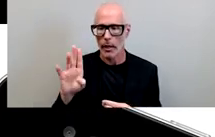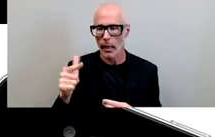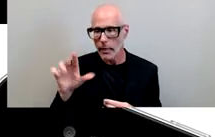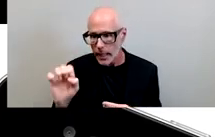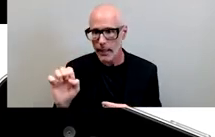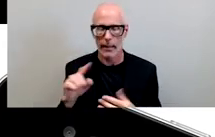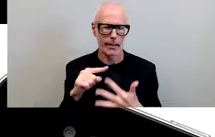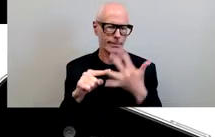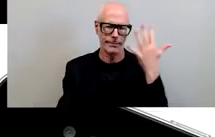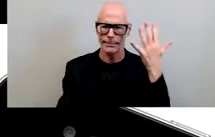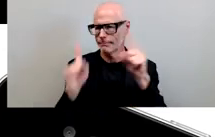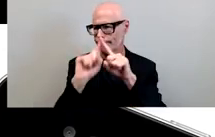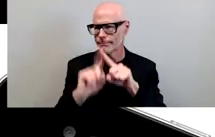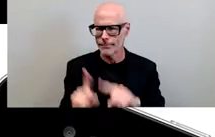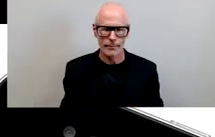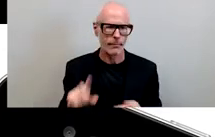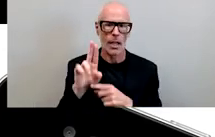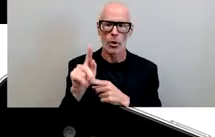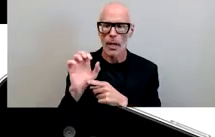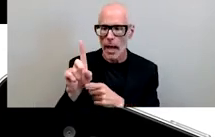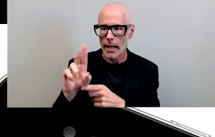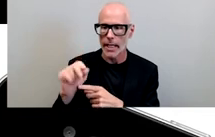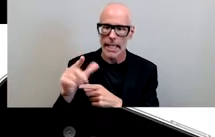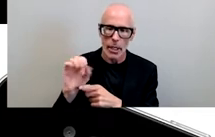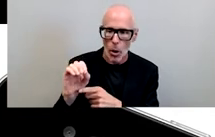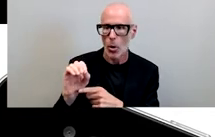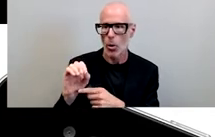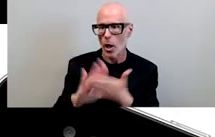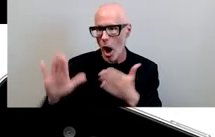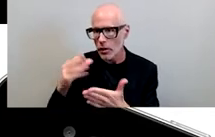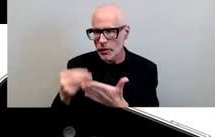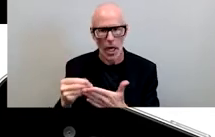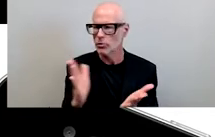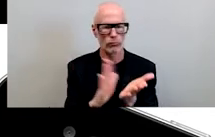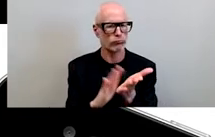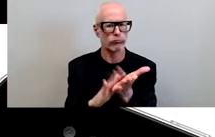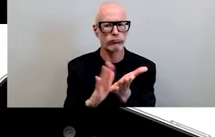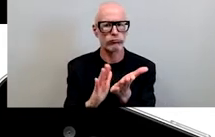so on this the united negro college fund i i i applaud all those things those those those